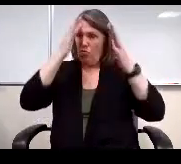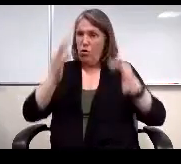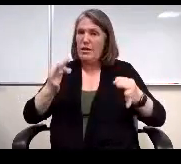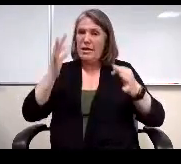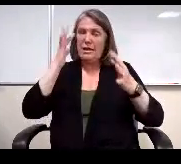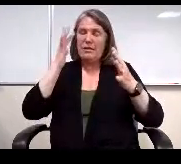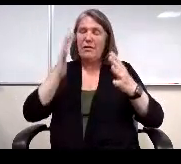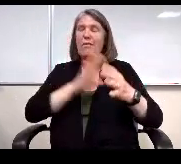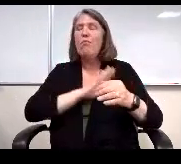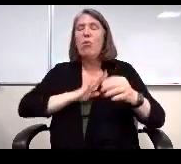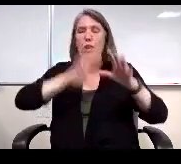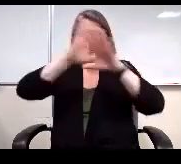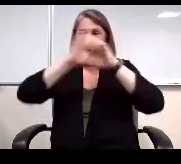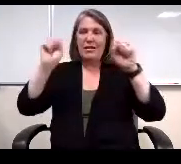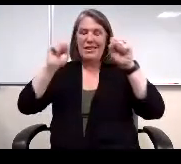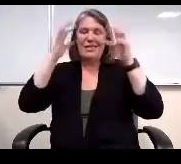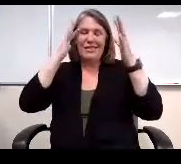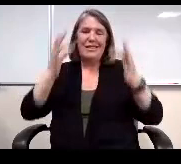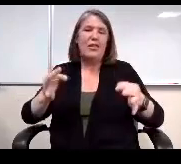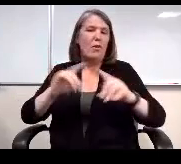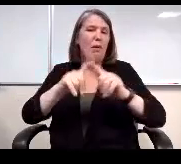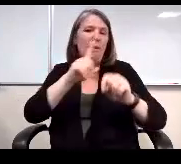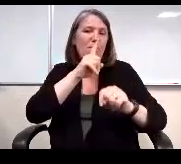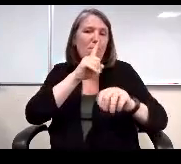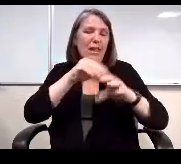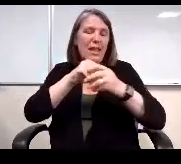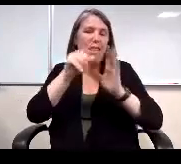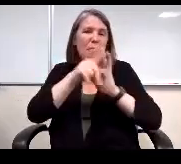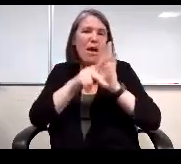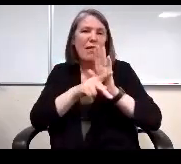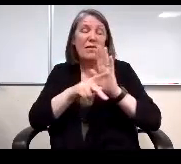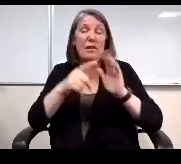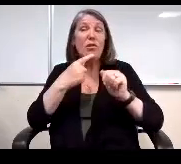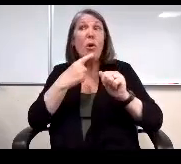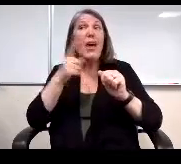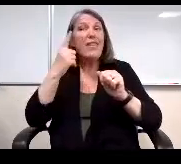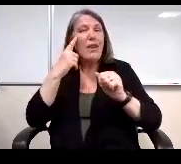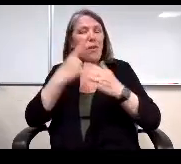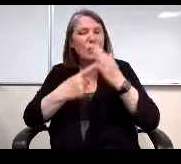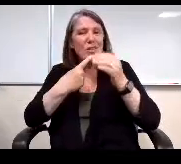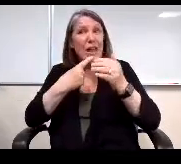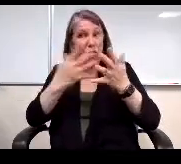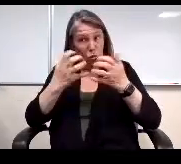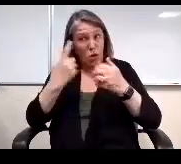So I think where you're going is do we want to say something in policy to say?